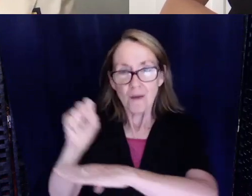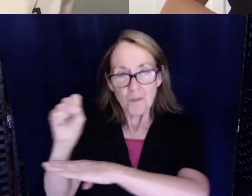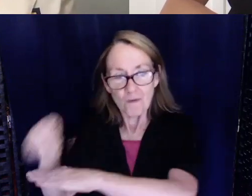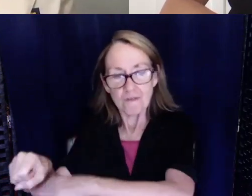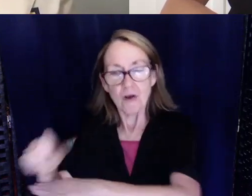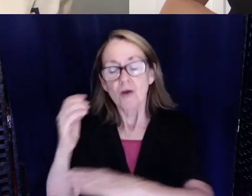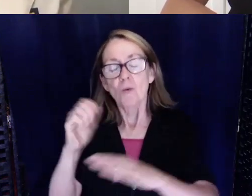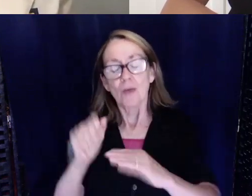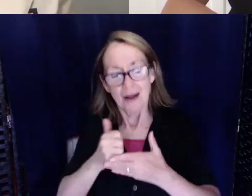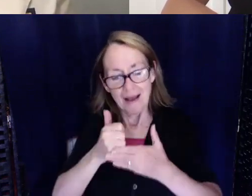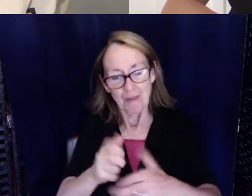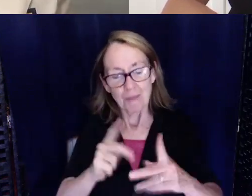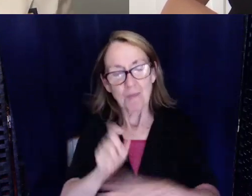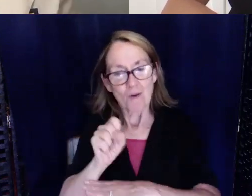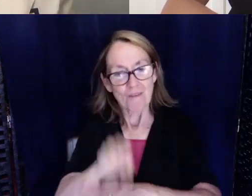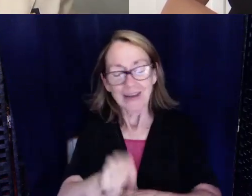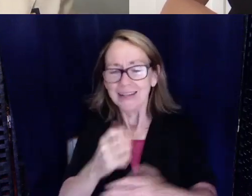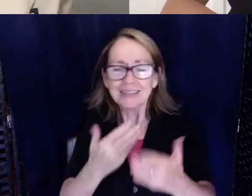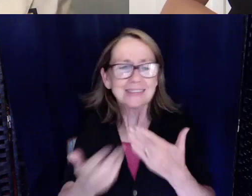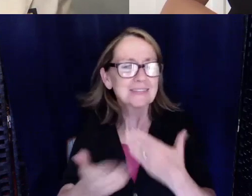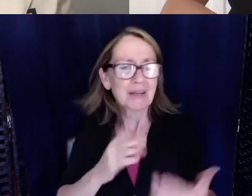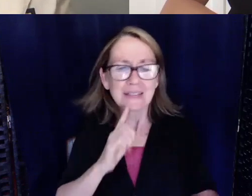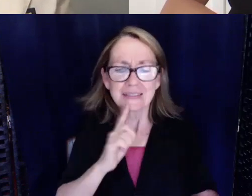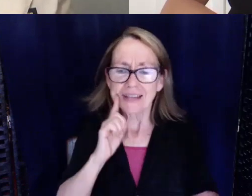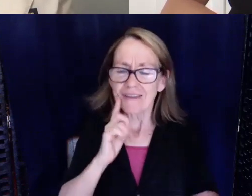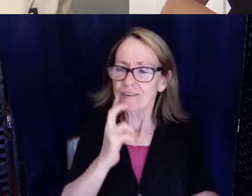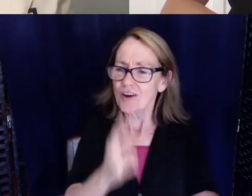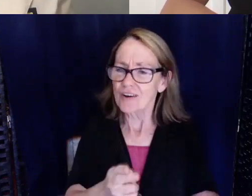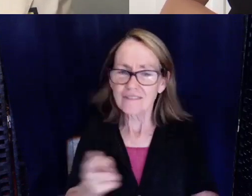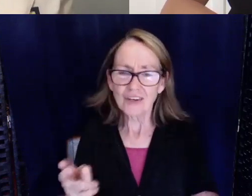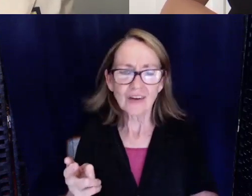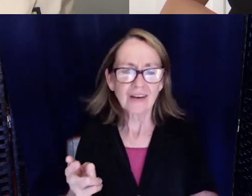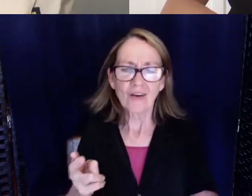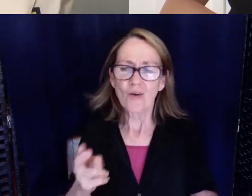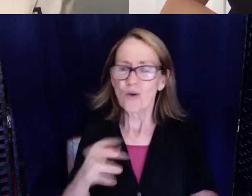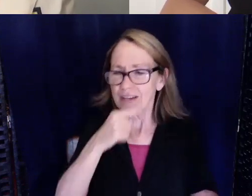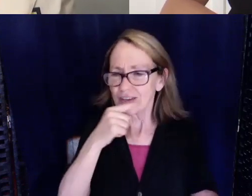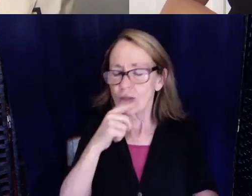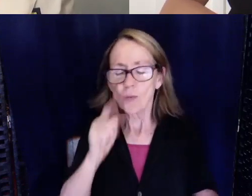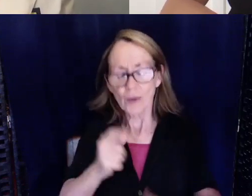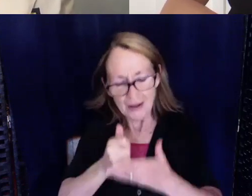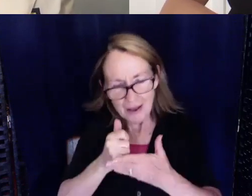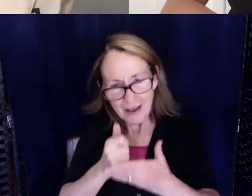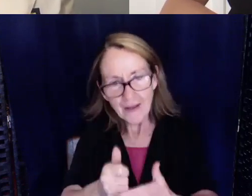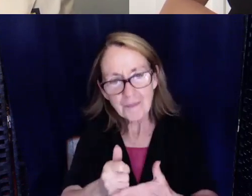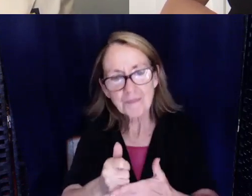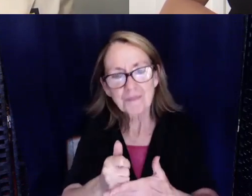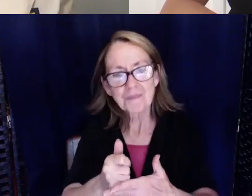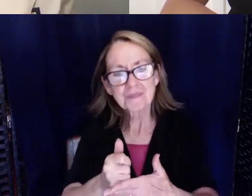people overcome. It doesn't matter if they're deaf or hard of hearing or hearing. We can help boost people up that way.